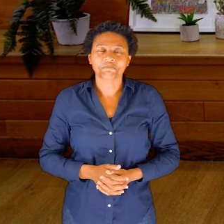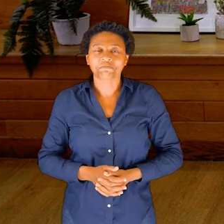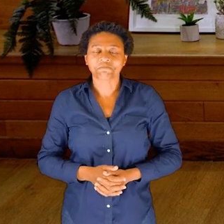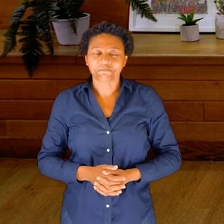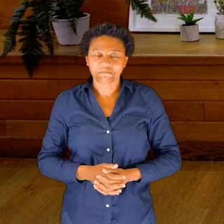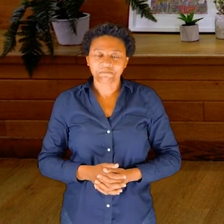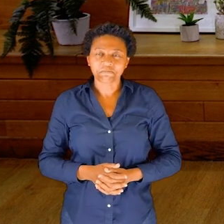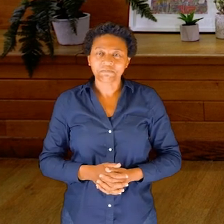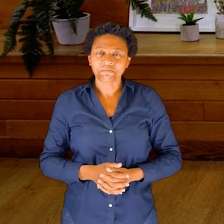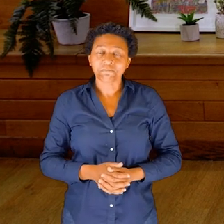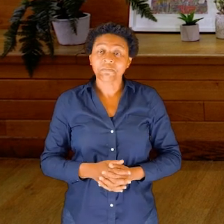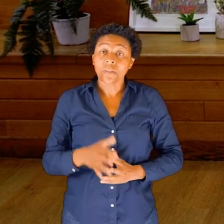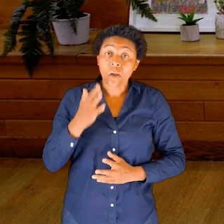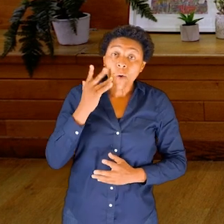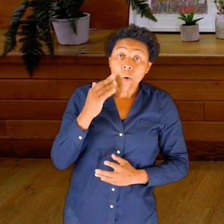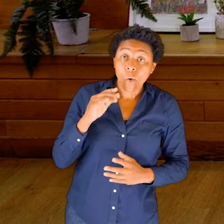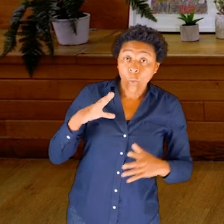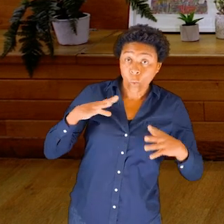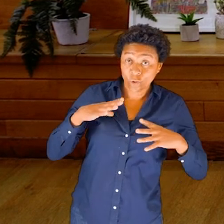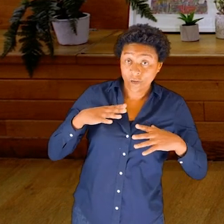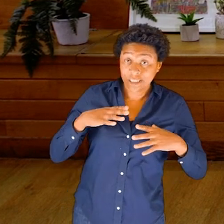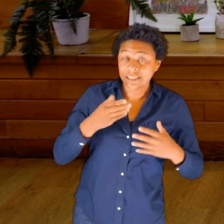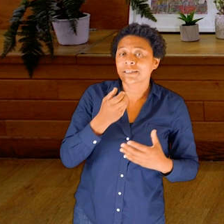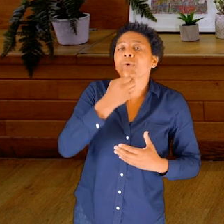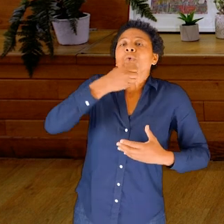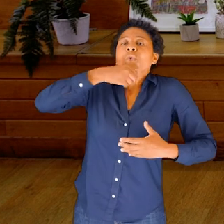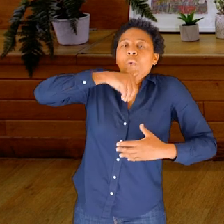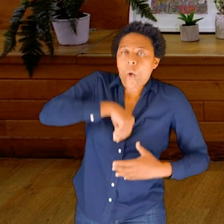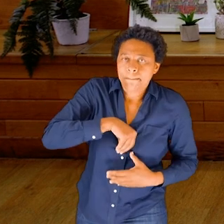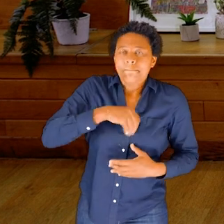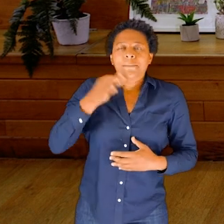And when you’re ready, let’s swallow that. Great.